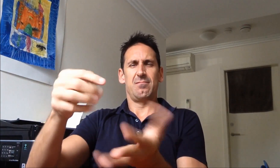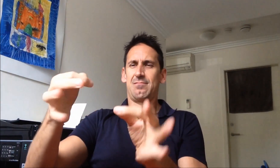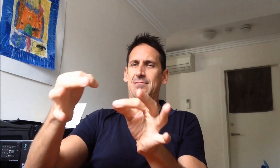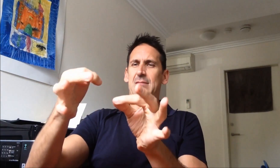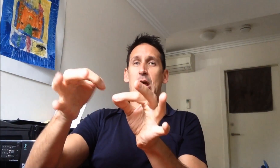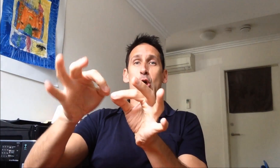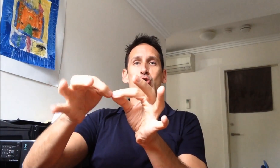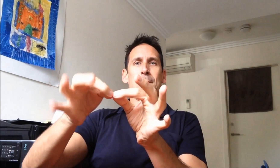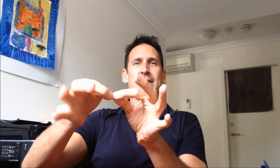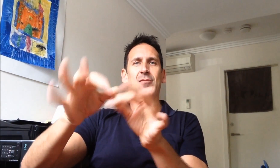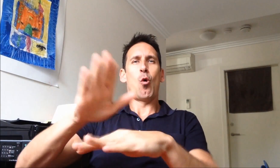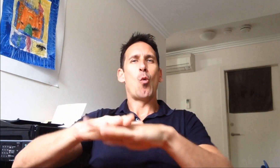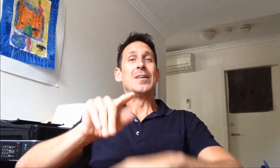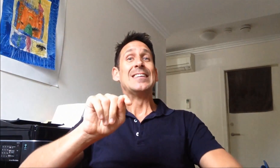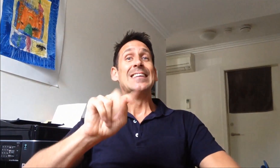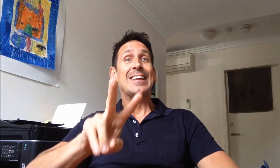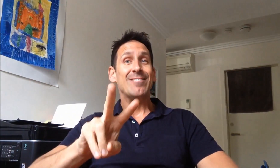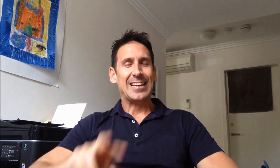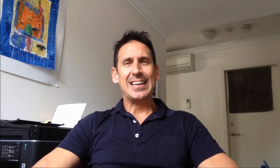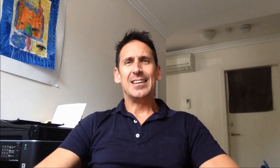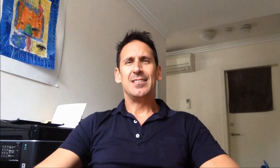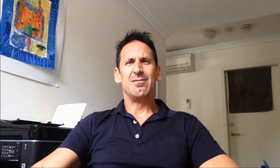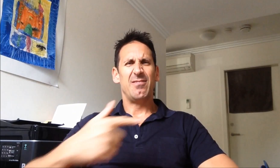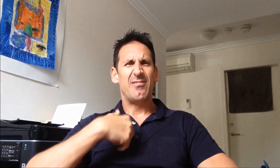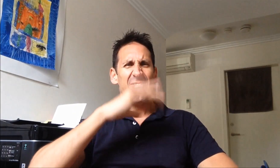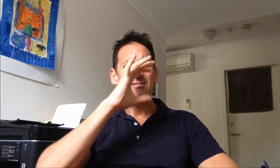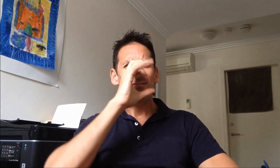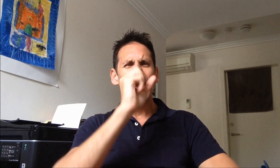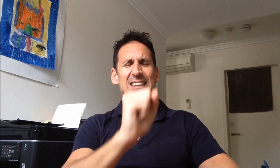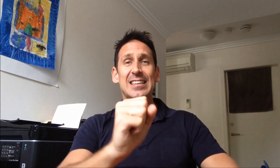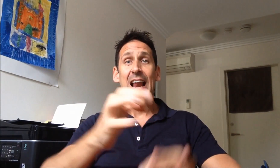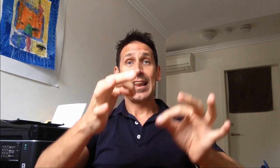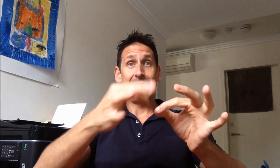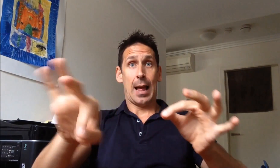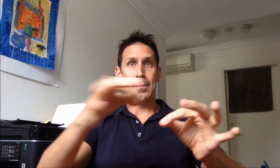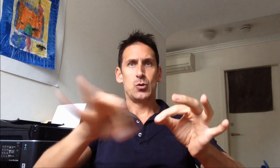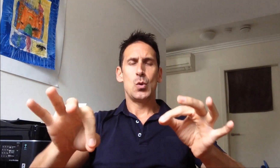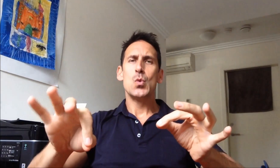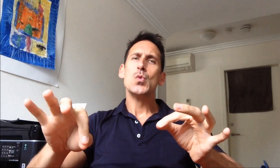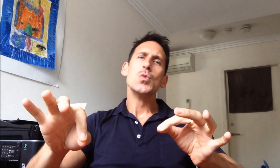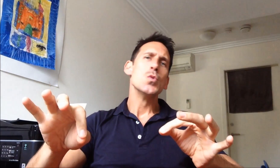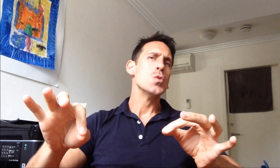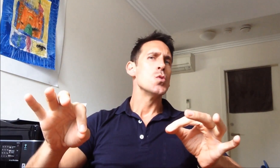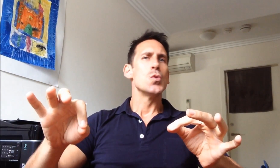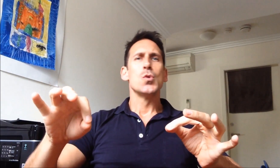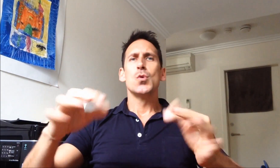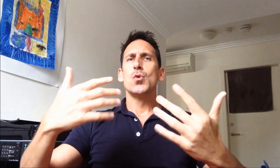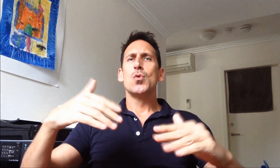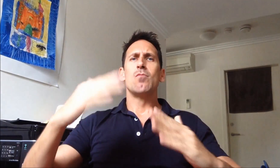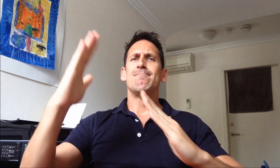for discussion amongst yourselves - having interpreters on TV. I'm quite fascinated with the amount of captioning access